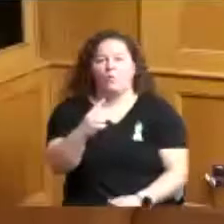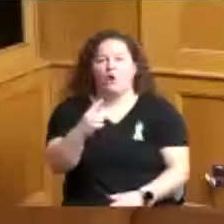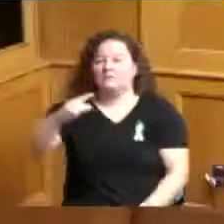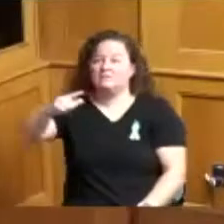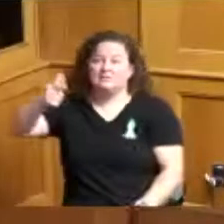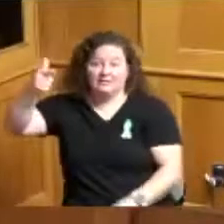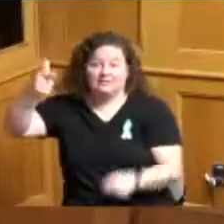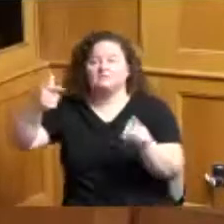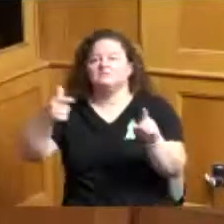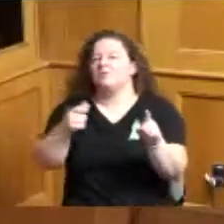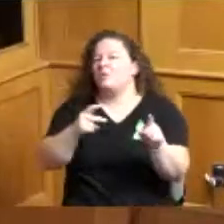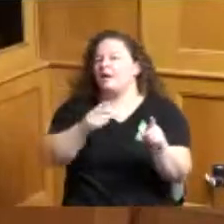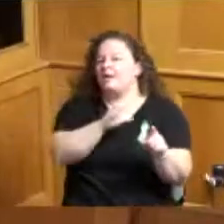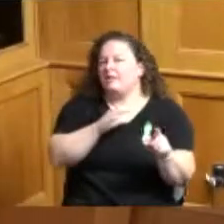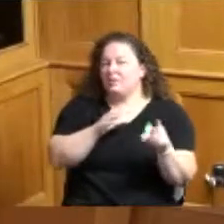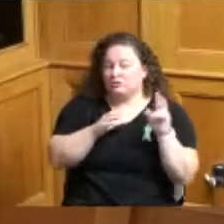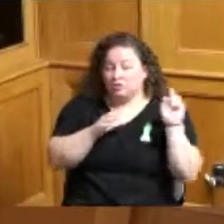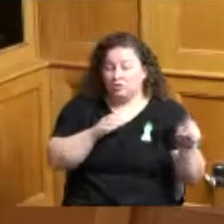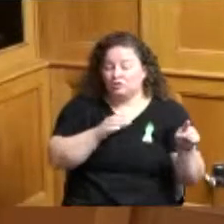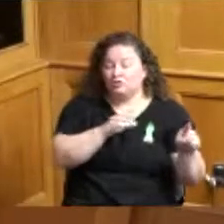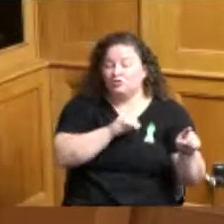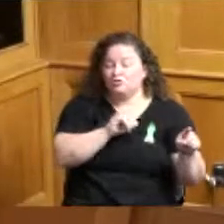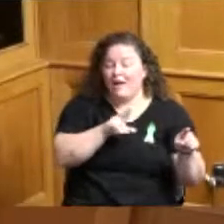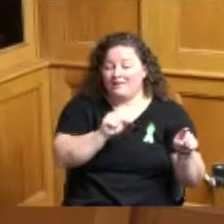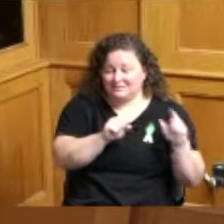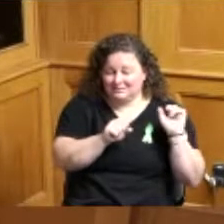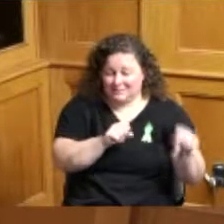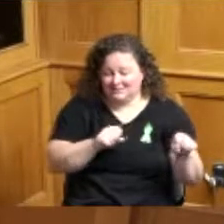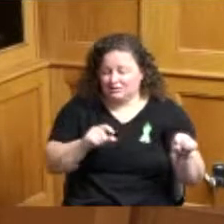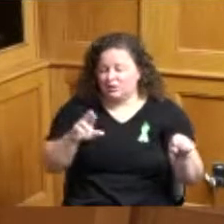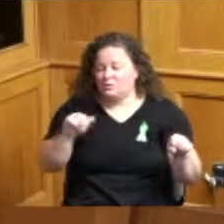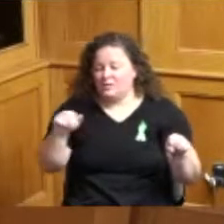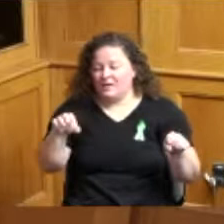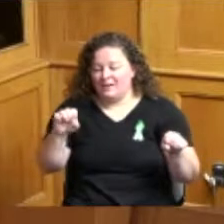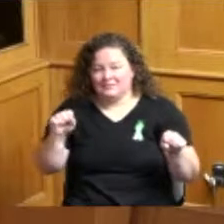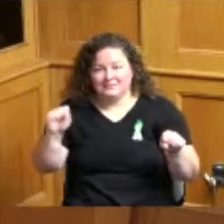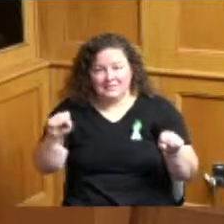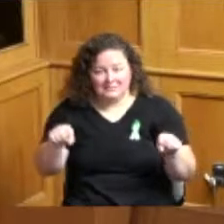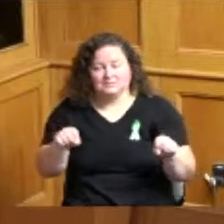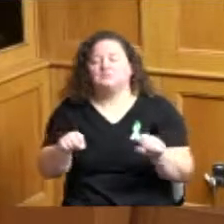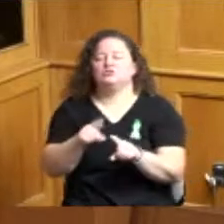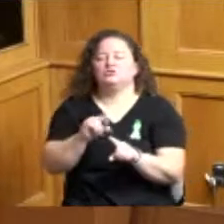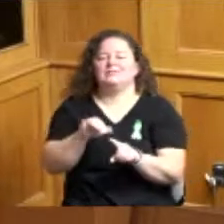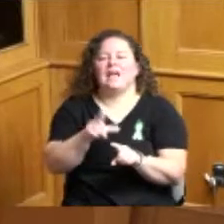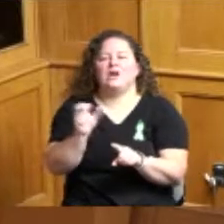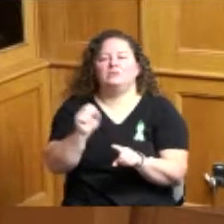Commissioner Summerow Dumas yes Commissioner Reece yes Commissioner house yes thank you so much and